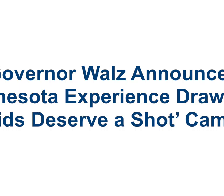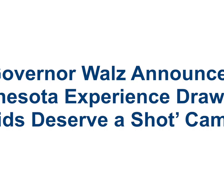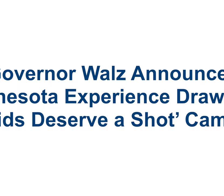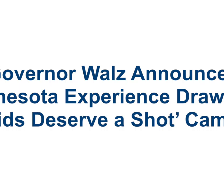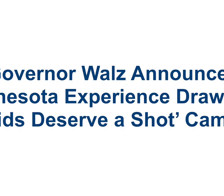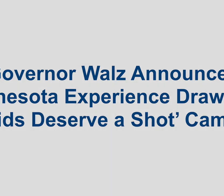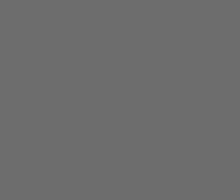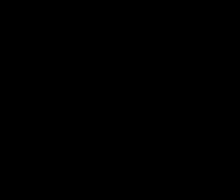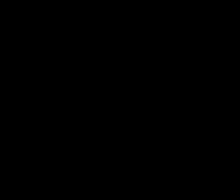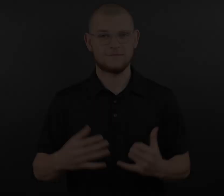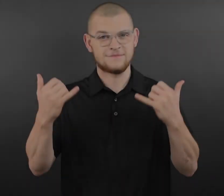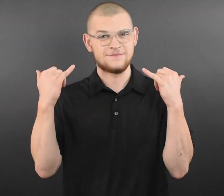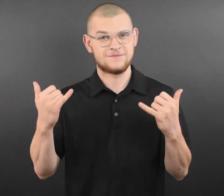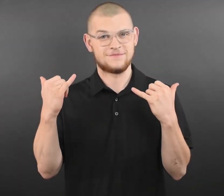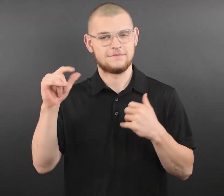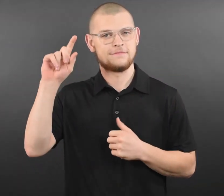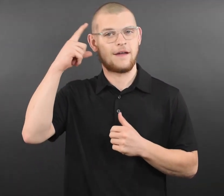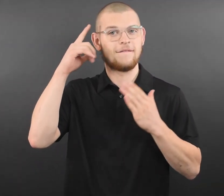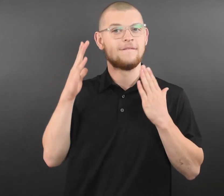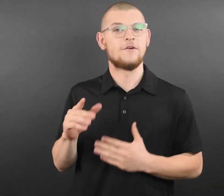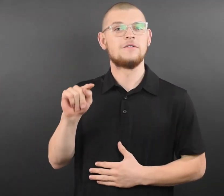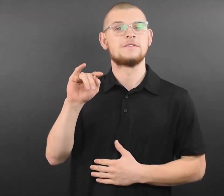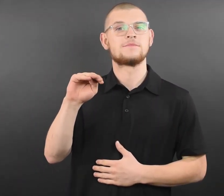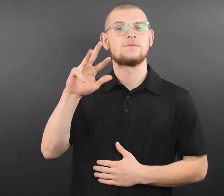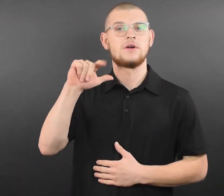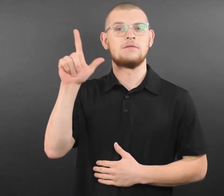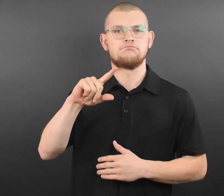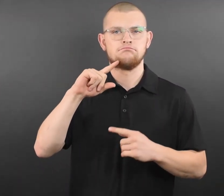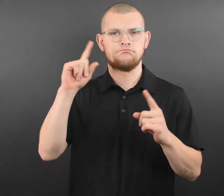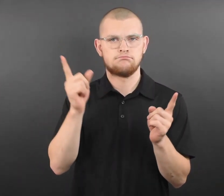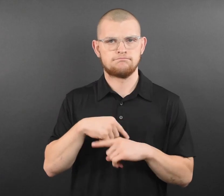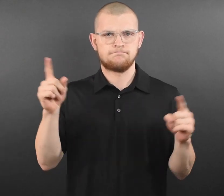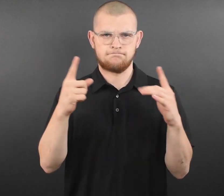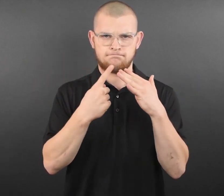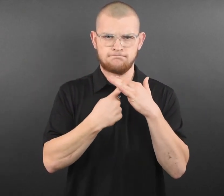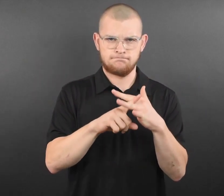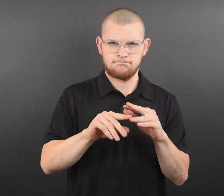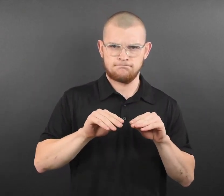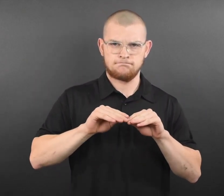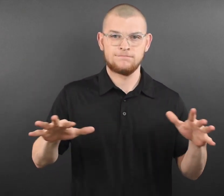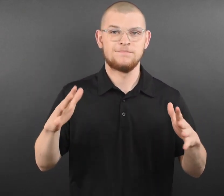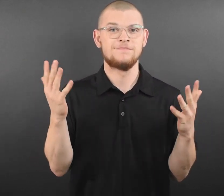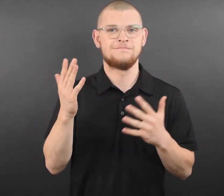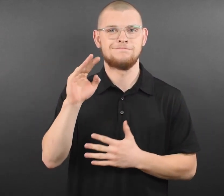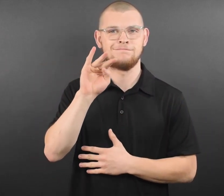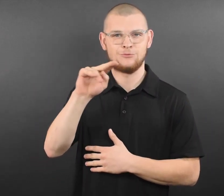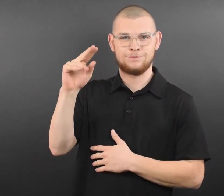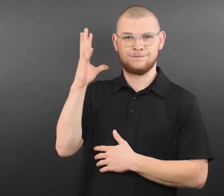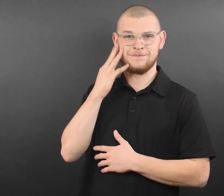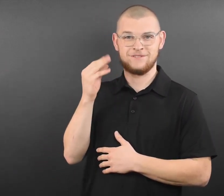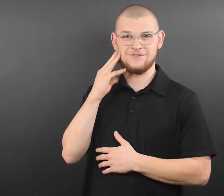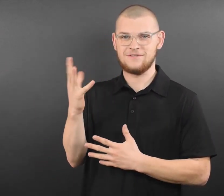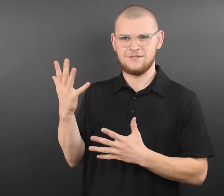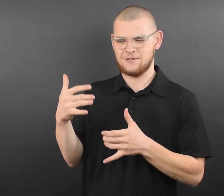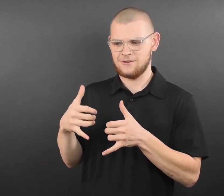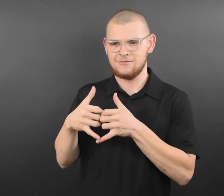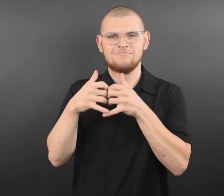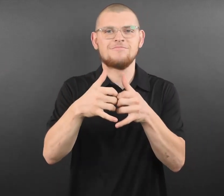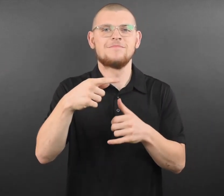enter for a chance to win experience drawings in addition to $100,000 college scholarship Today, Governor Tim Walz announced an initial lineup of Minnesota experiences